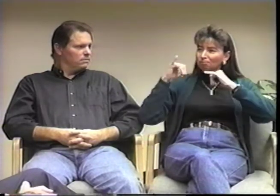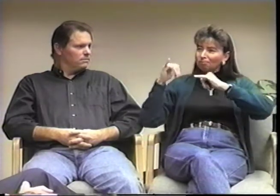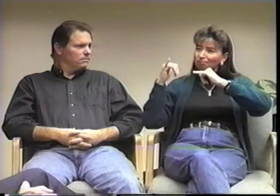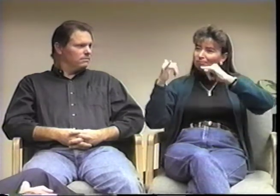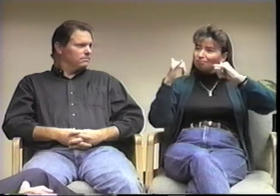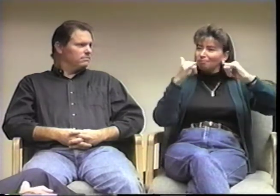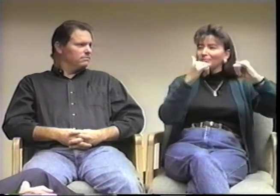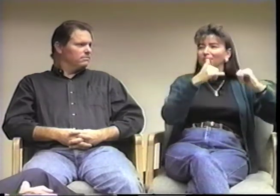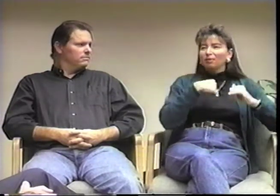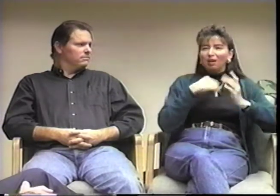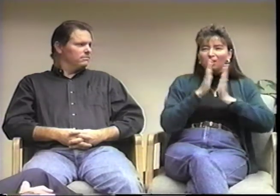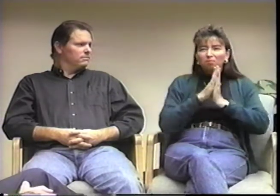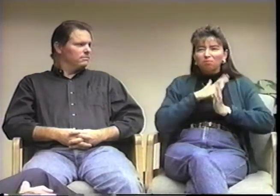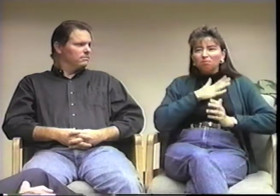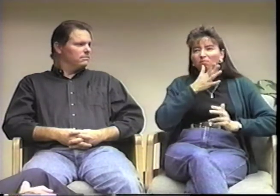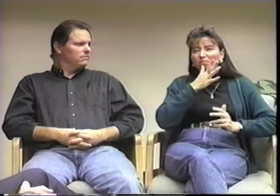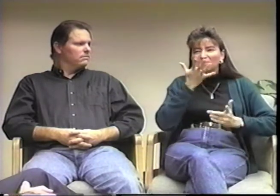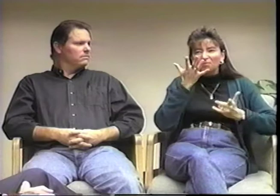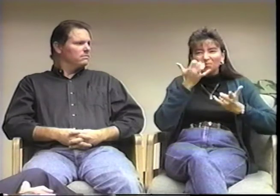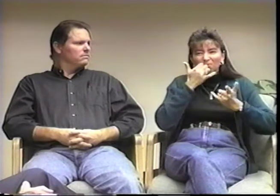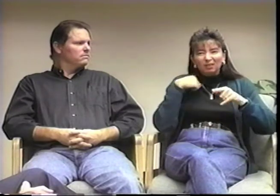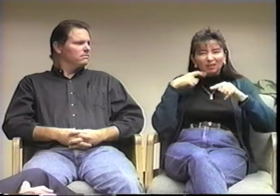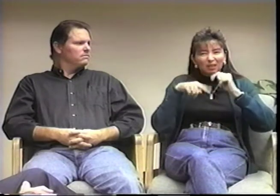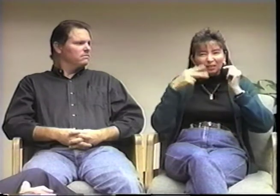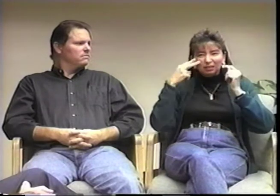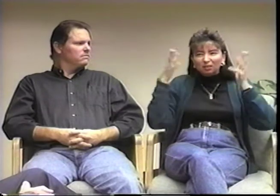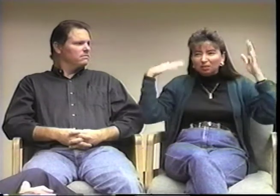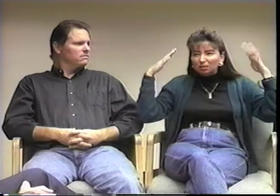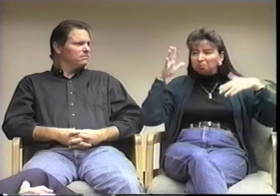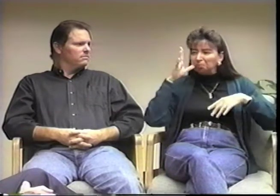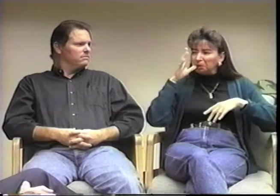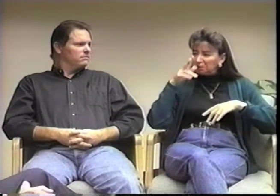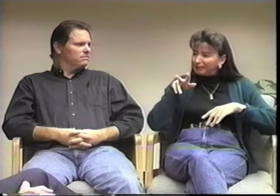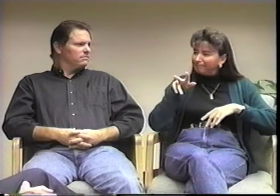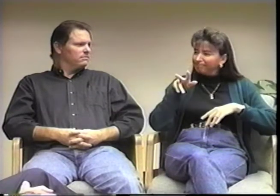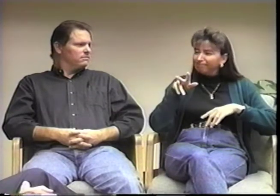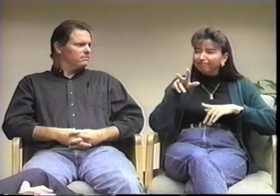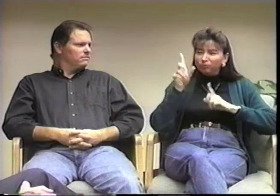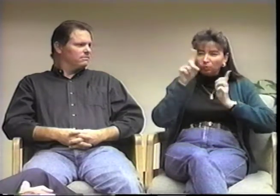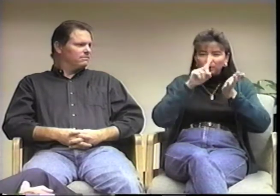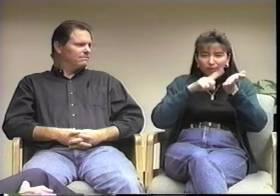I was just daydreaming or not paying attention. One day I asked my mother why I couldn't see very well